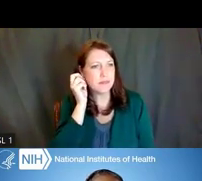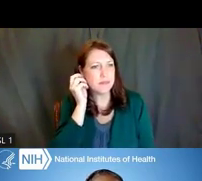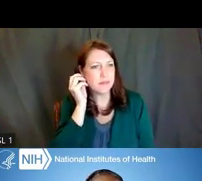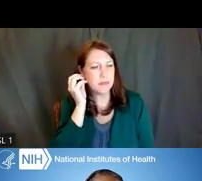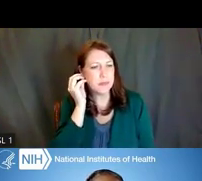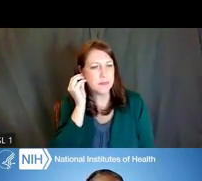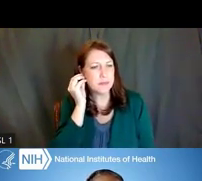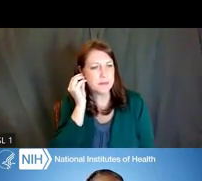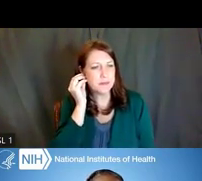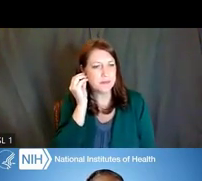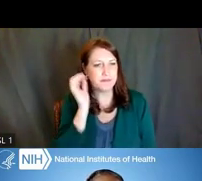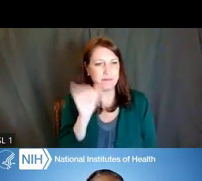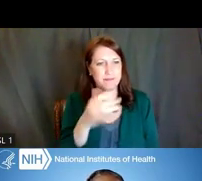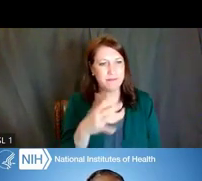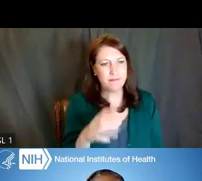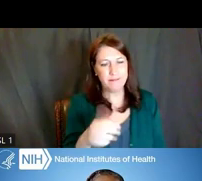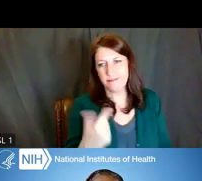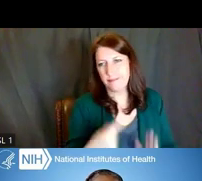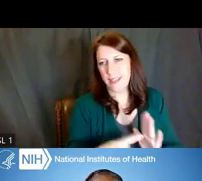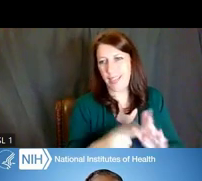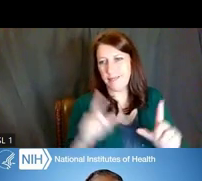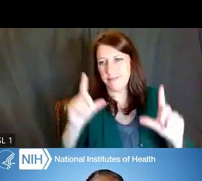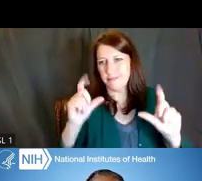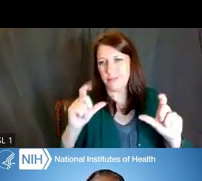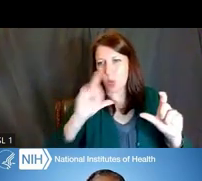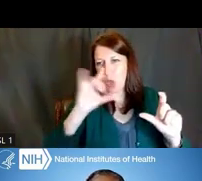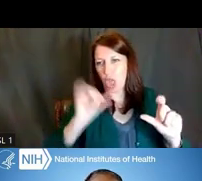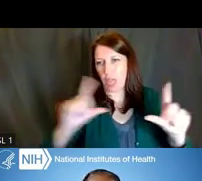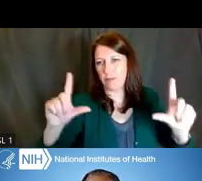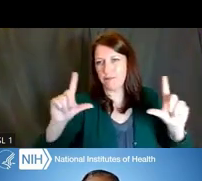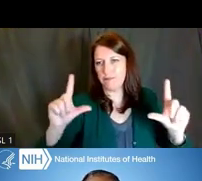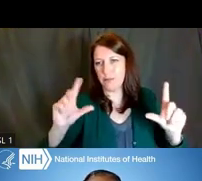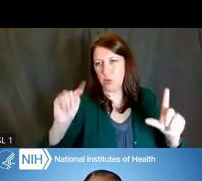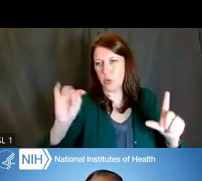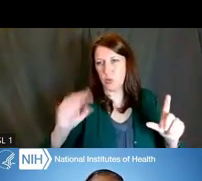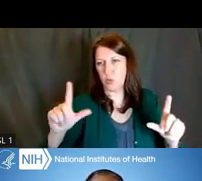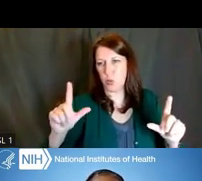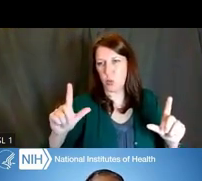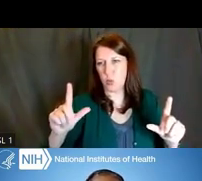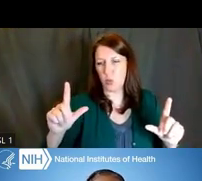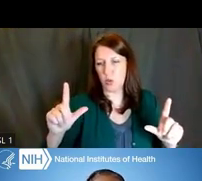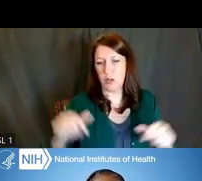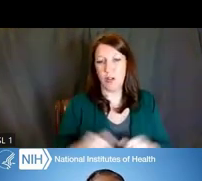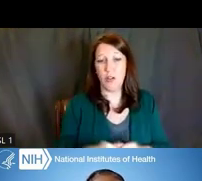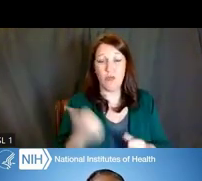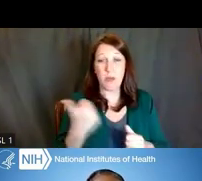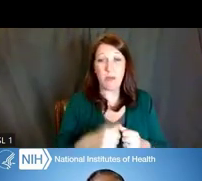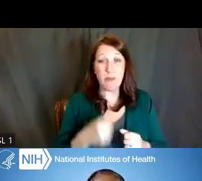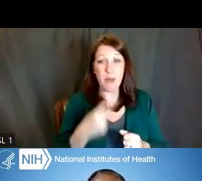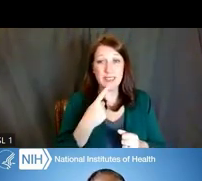So this is just another snapshot of the Matchmaker tool. Remember a second ago I said that you can see,